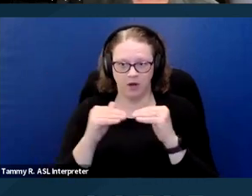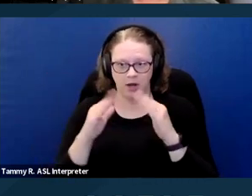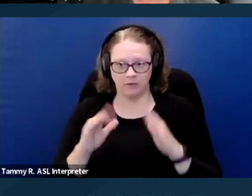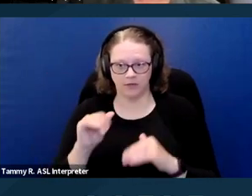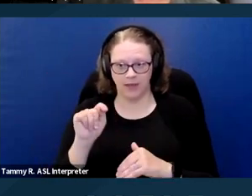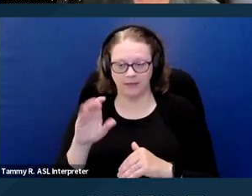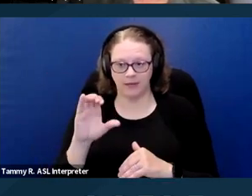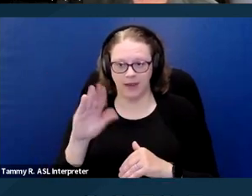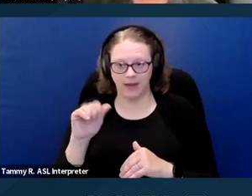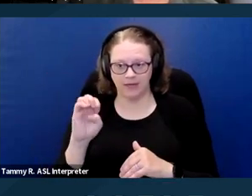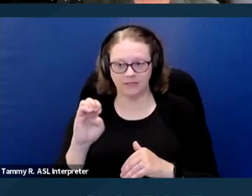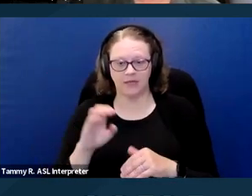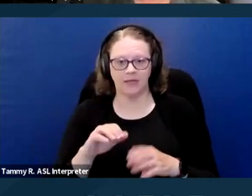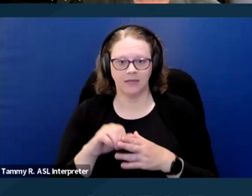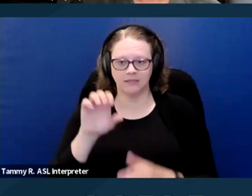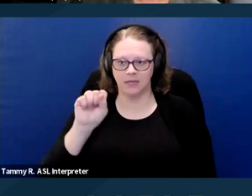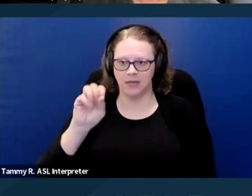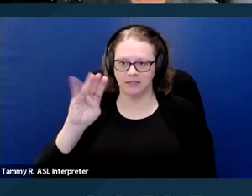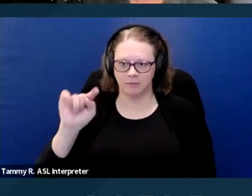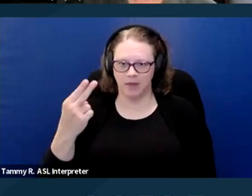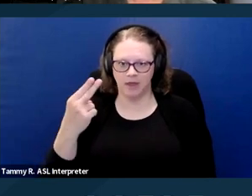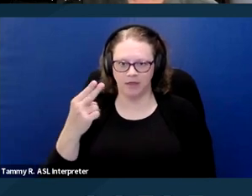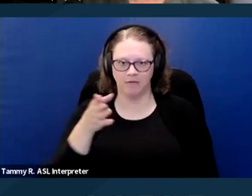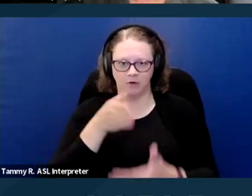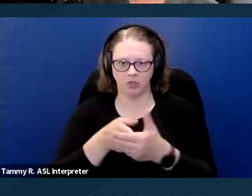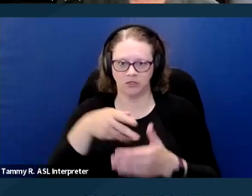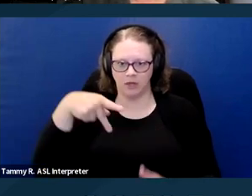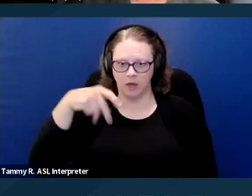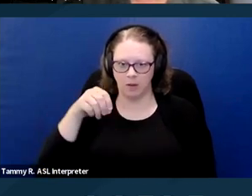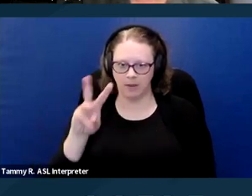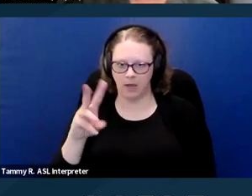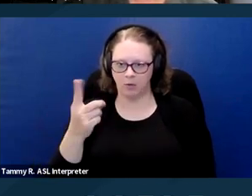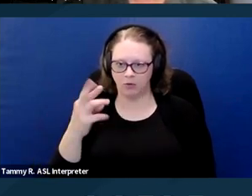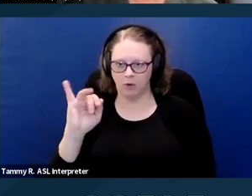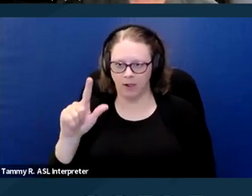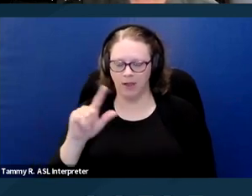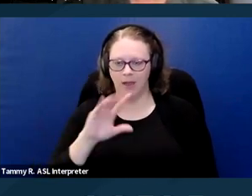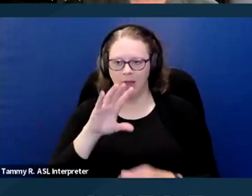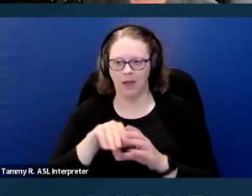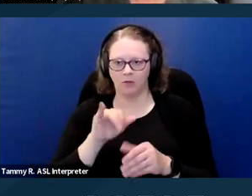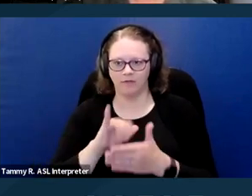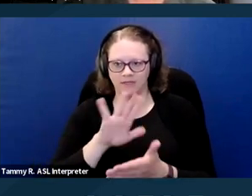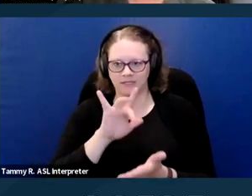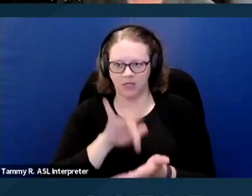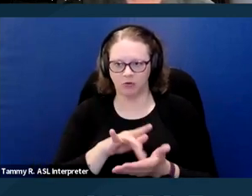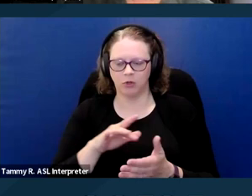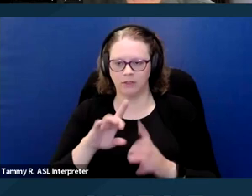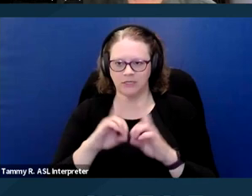issue is Smith versus Powdrill and that's out of the central district of California. A case from 2013.